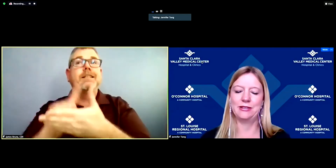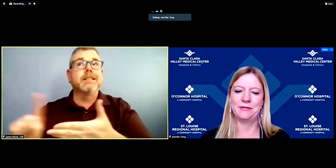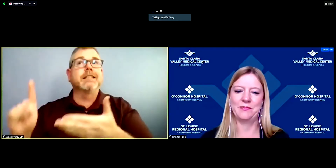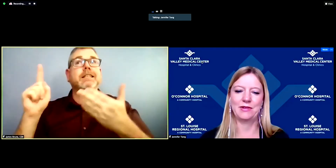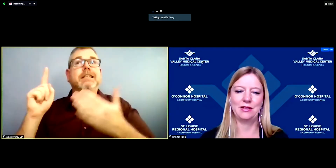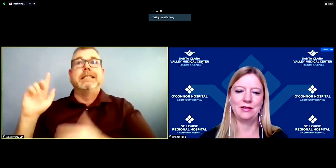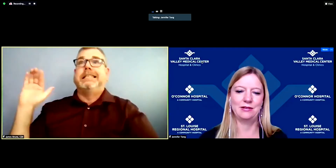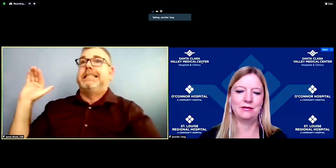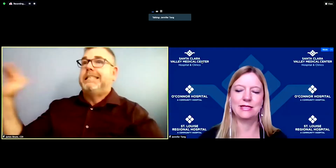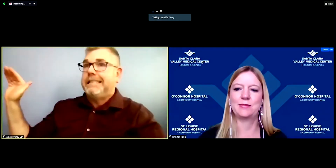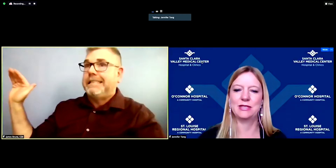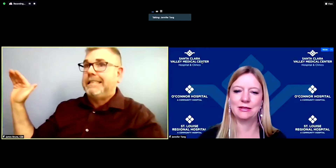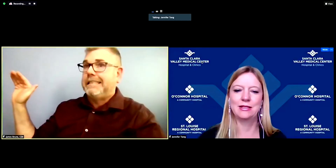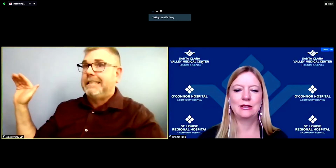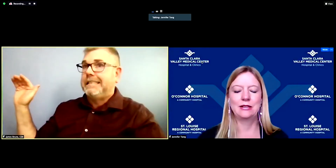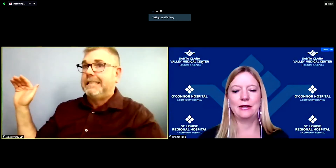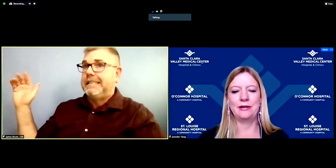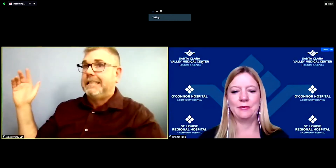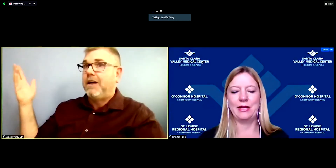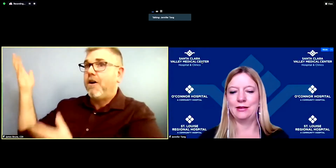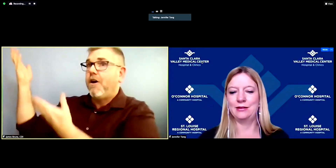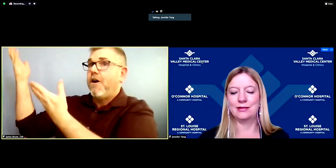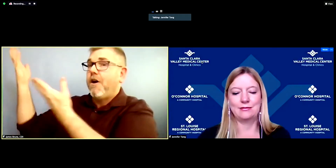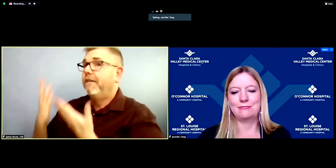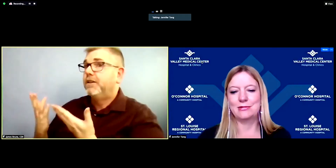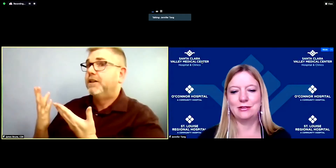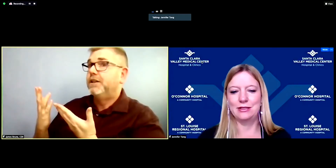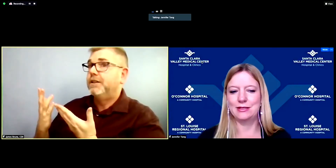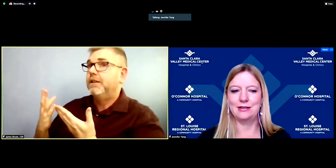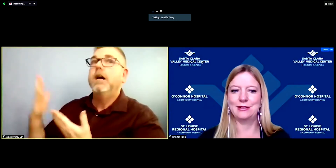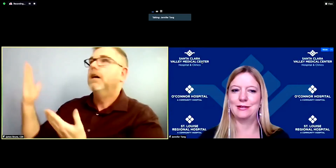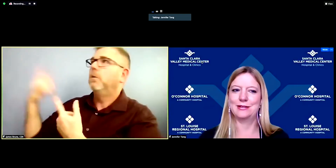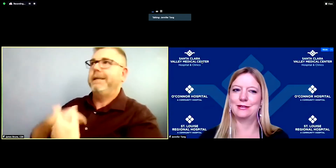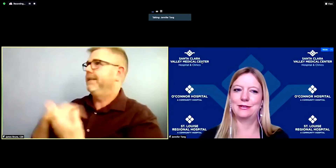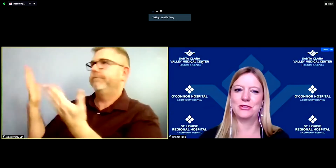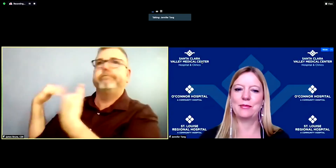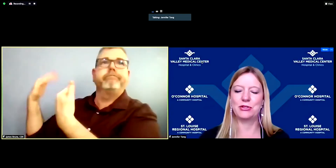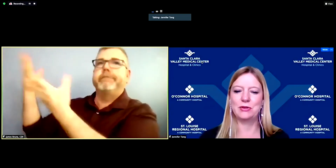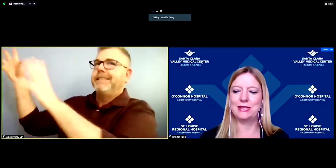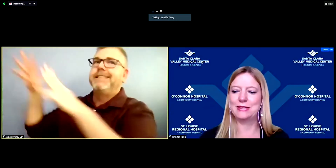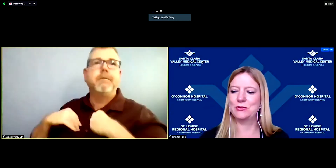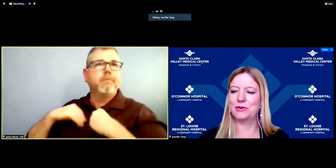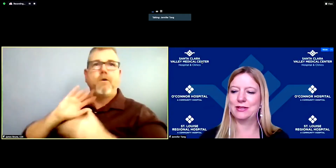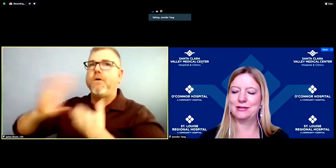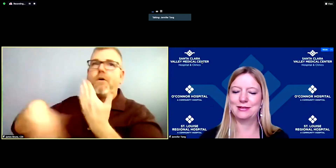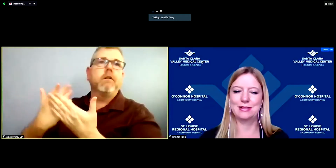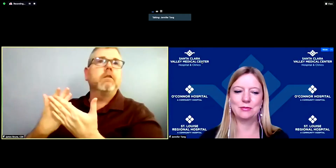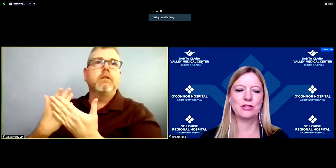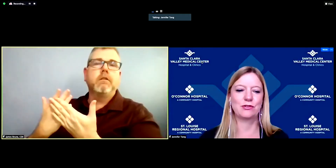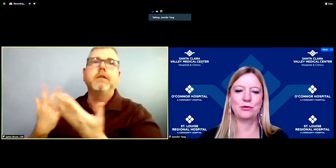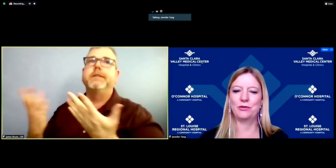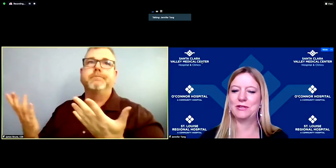um uh accepting, um and to the extent that there's an opportunity to uh to push for more, we are